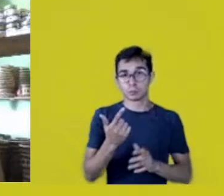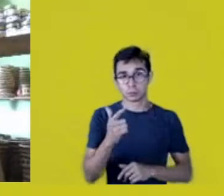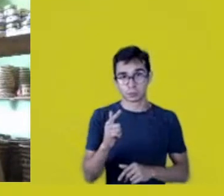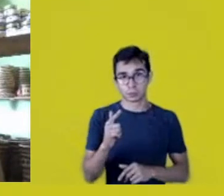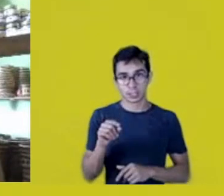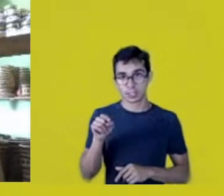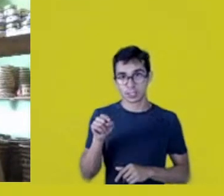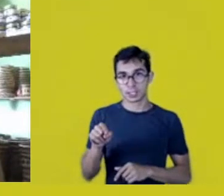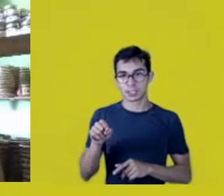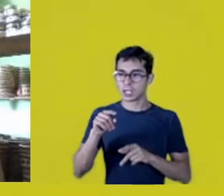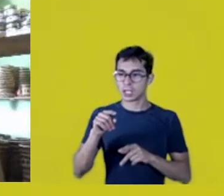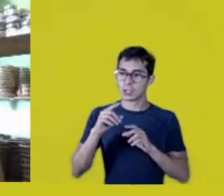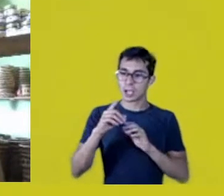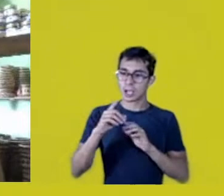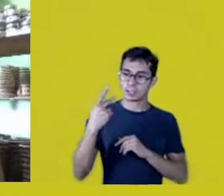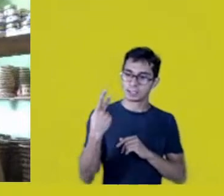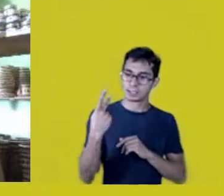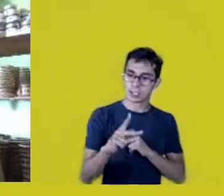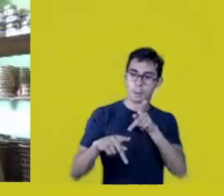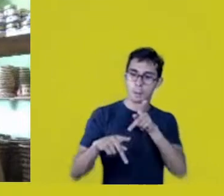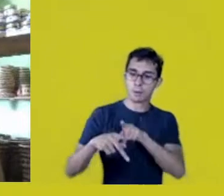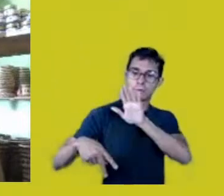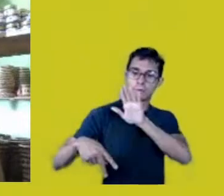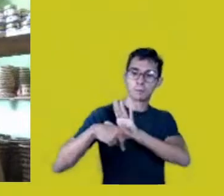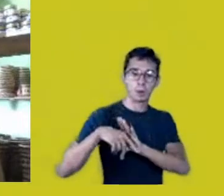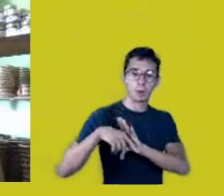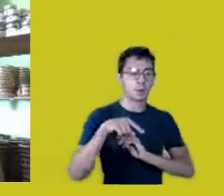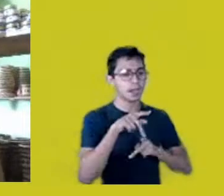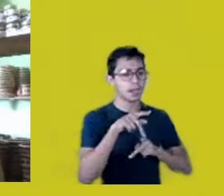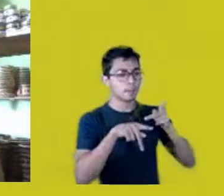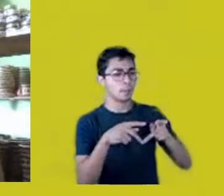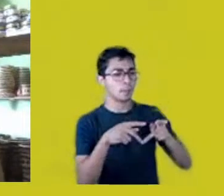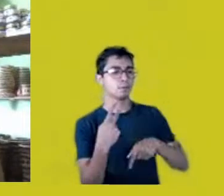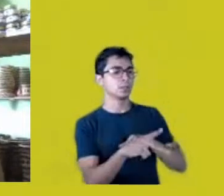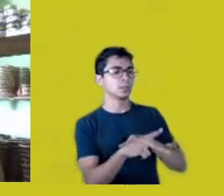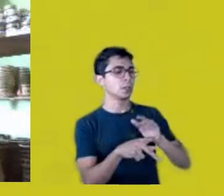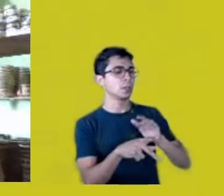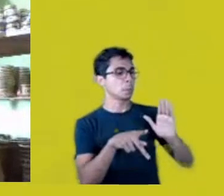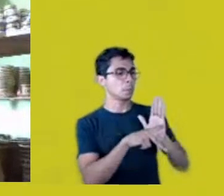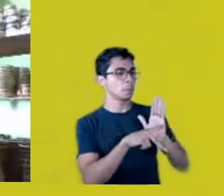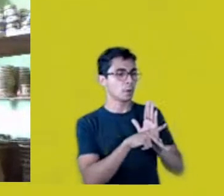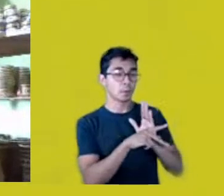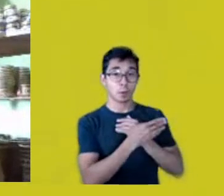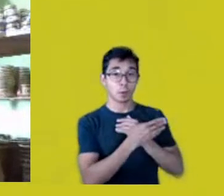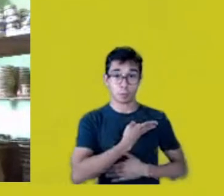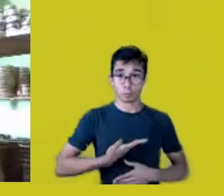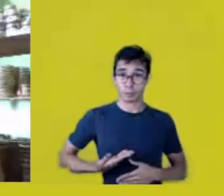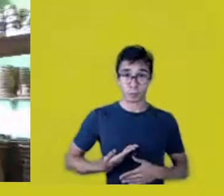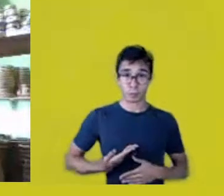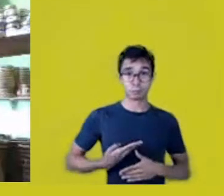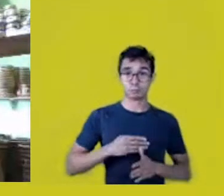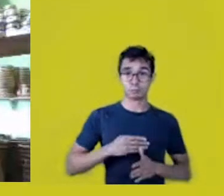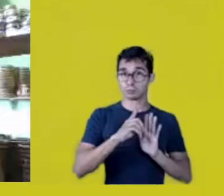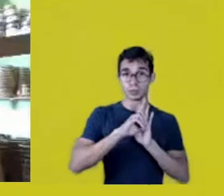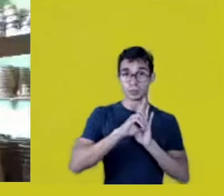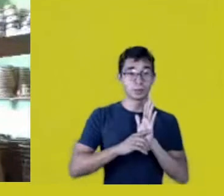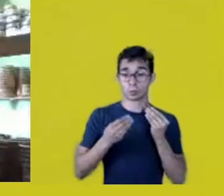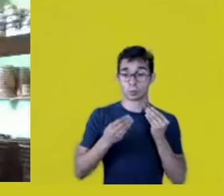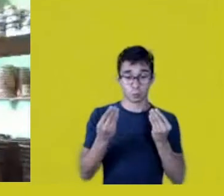this is Parintintim, this is Apurinã.”